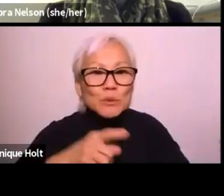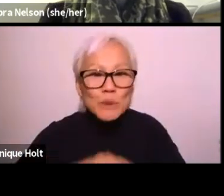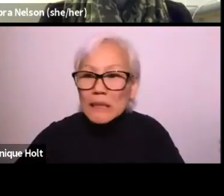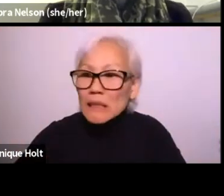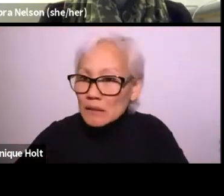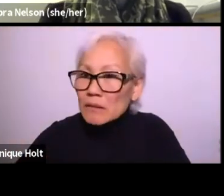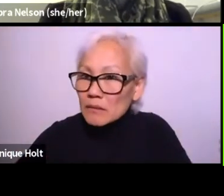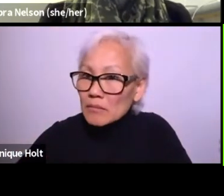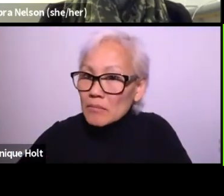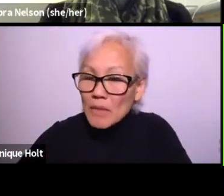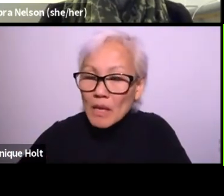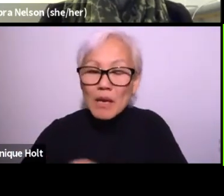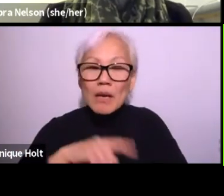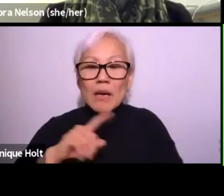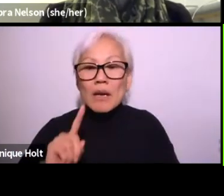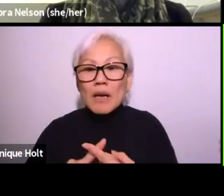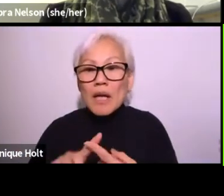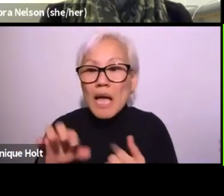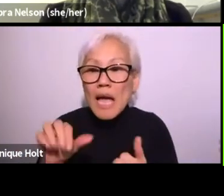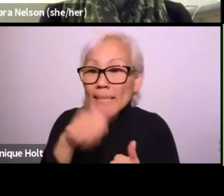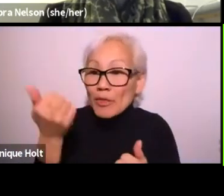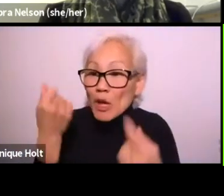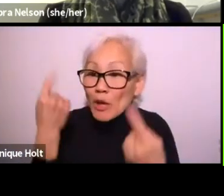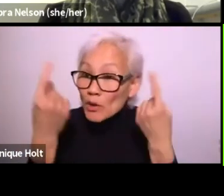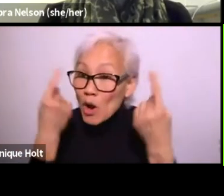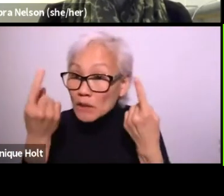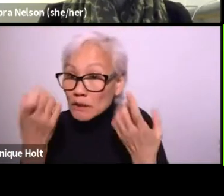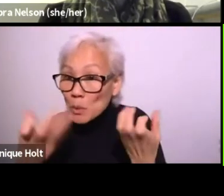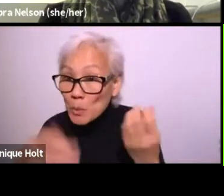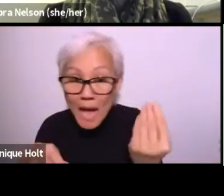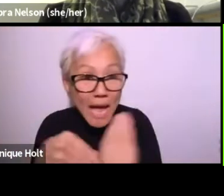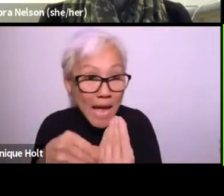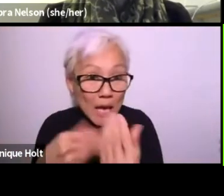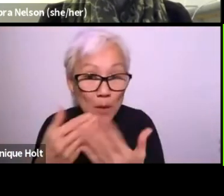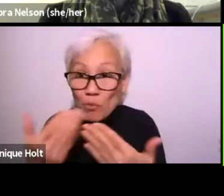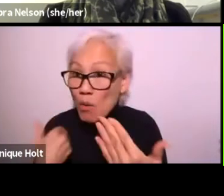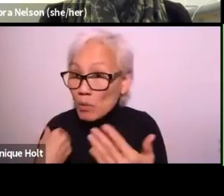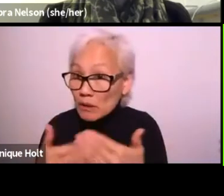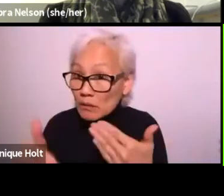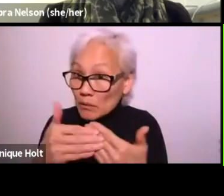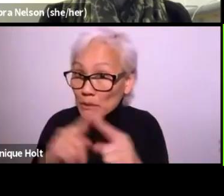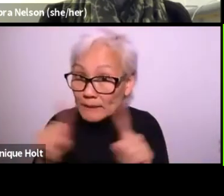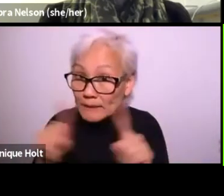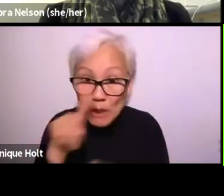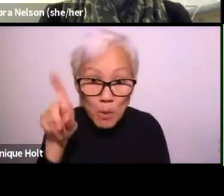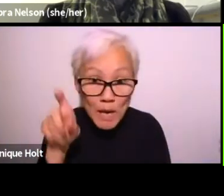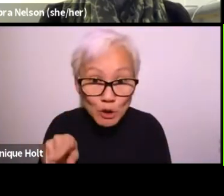Yeah, that makes a lot of sense, actually. All right, any other thoughts, comments